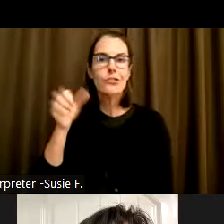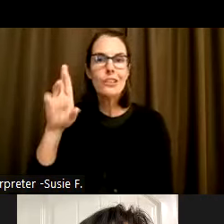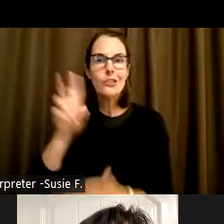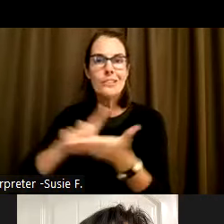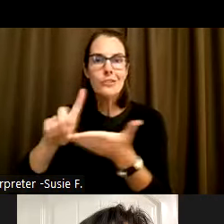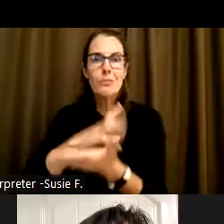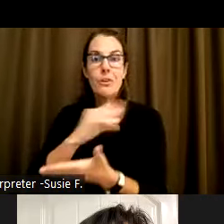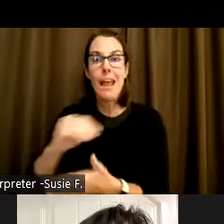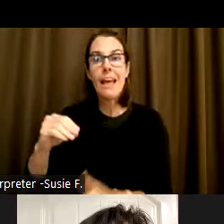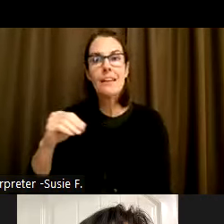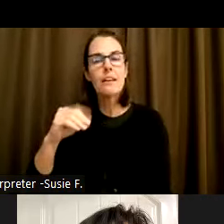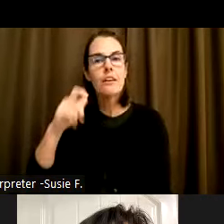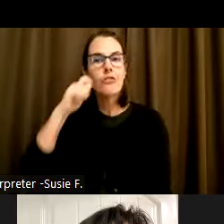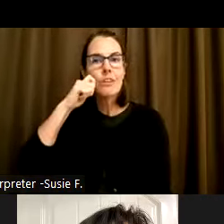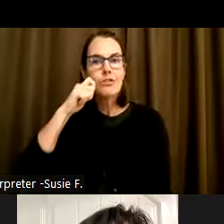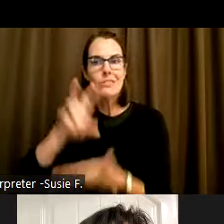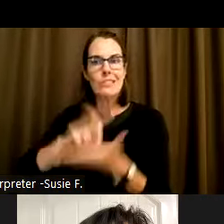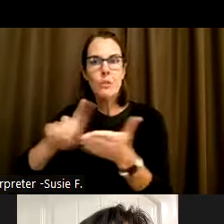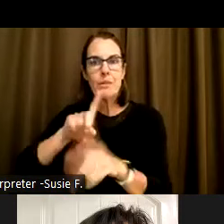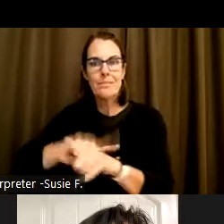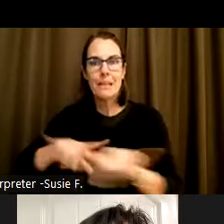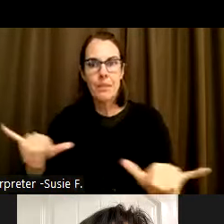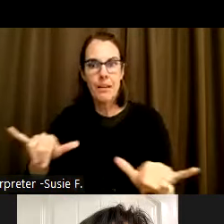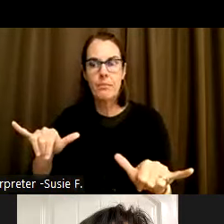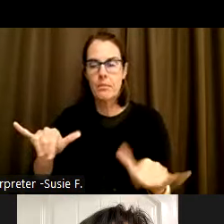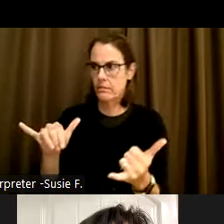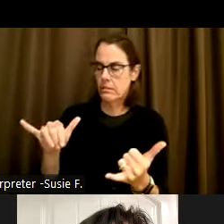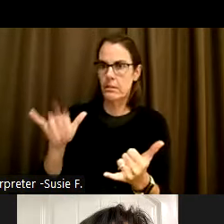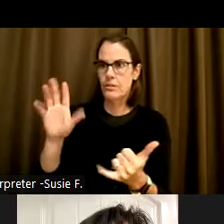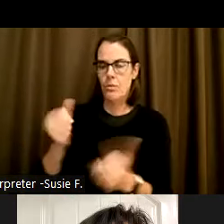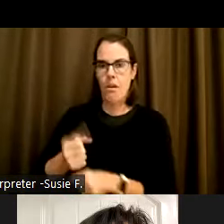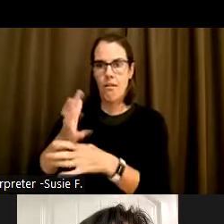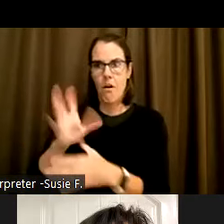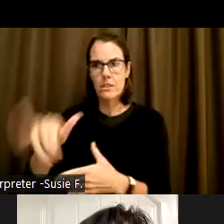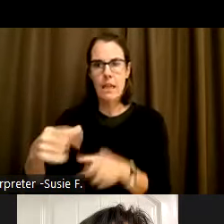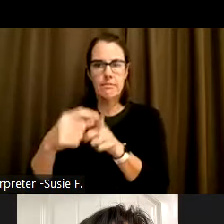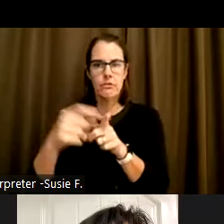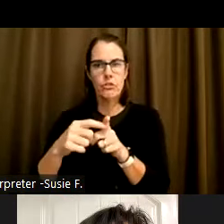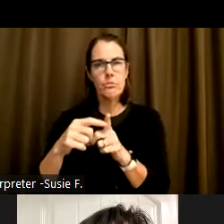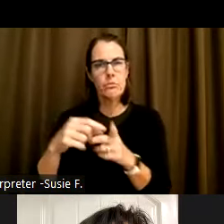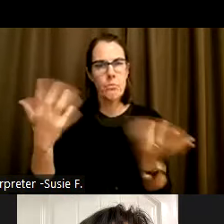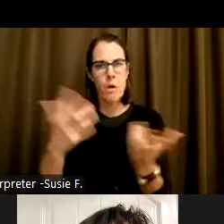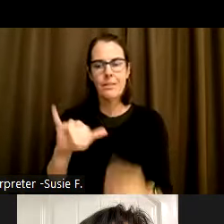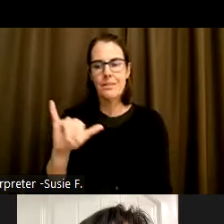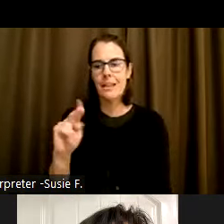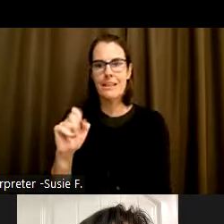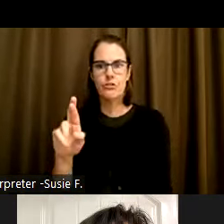discrimination at the same time, leading to the founding term, intersectionality. So those opposing oppression identities